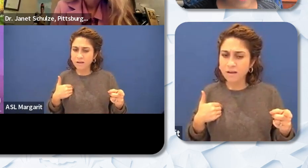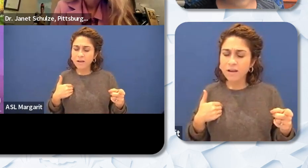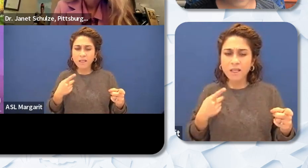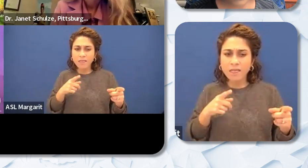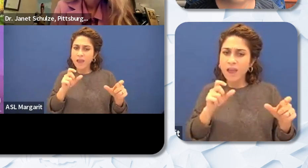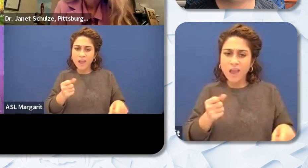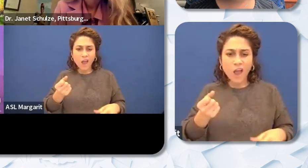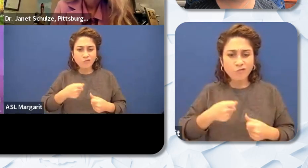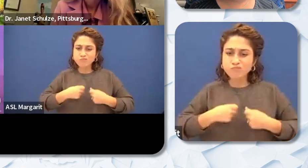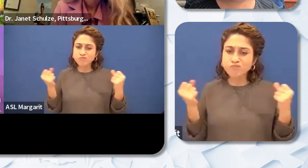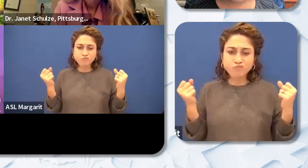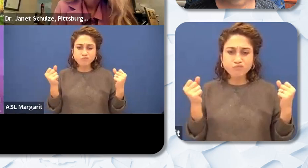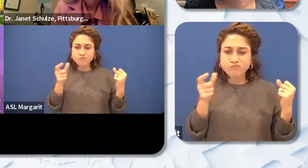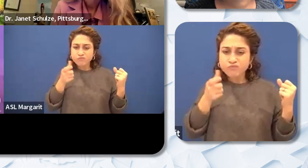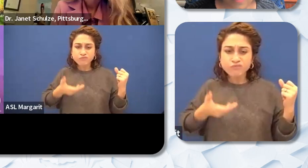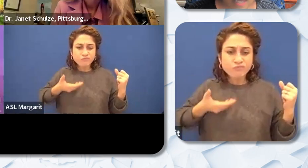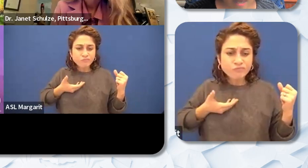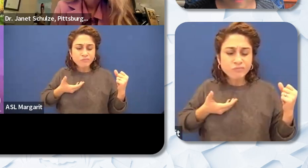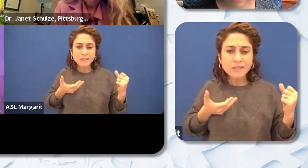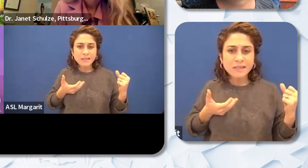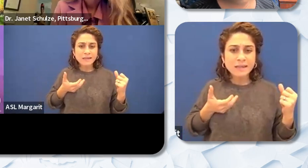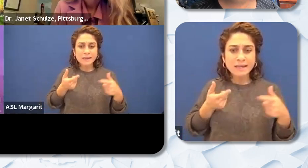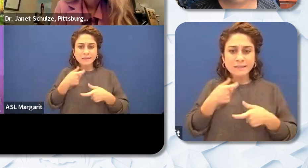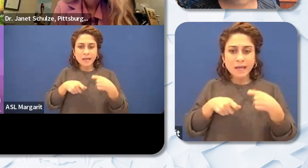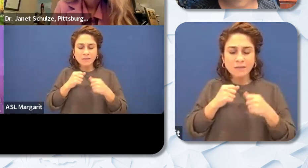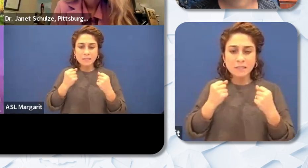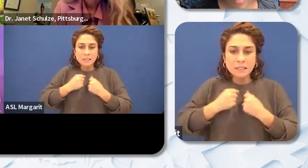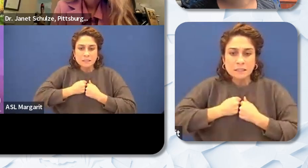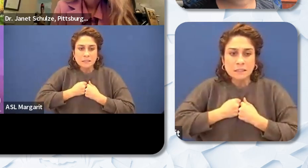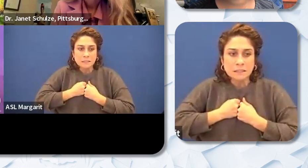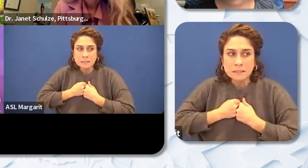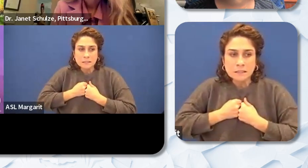themselves instead of being on guard all the time. It happens all the time I've been through it. I've